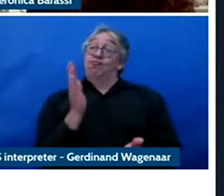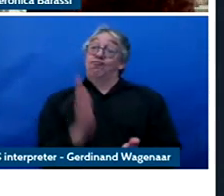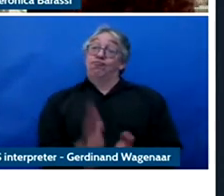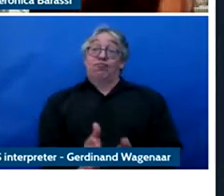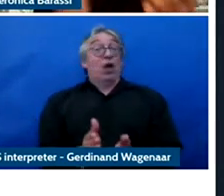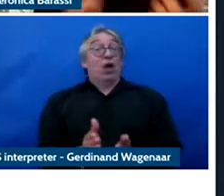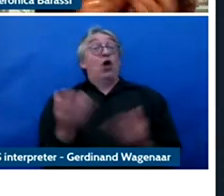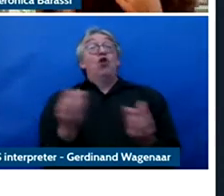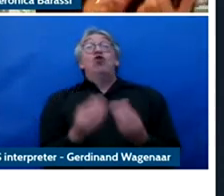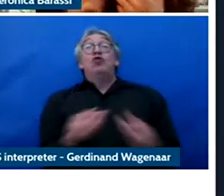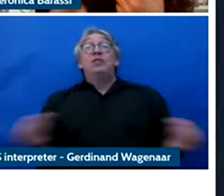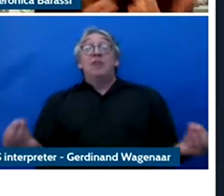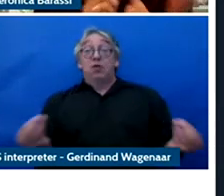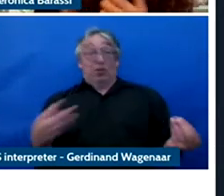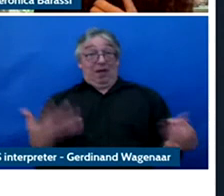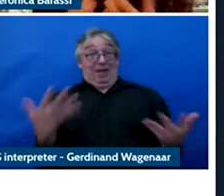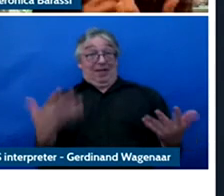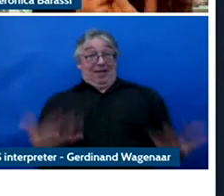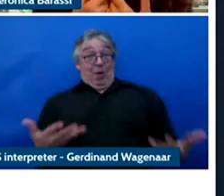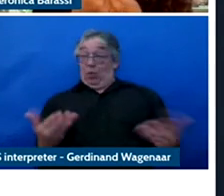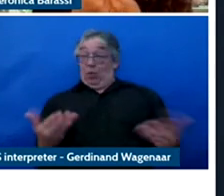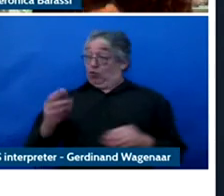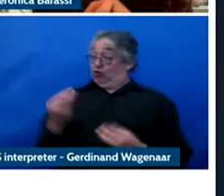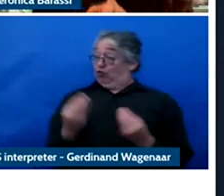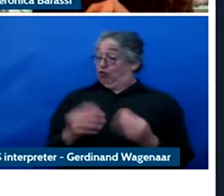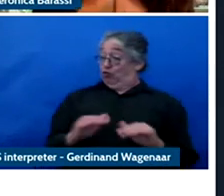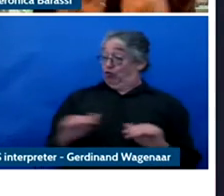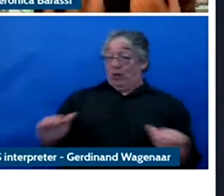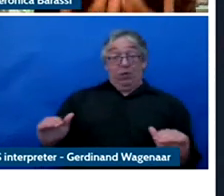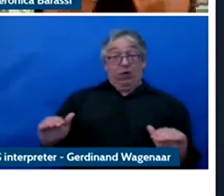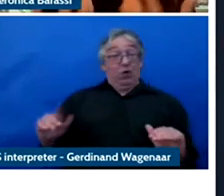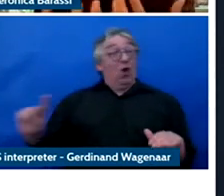first generalition are a of citizens identified from birth and I connect this